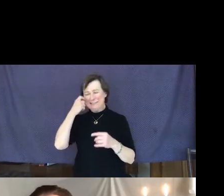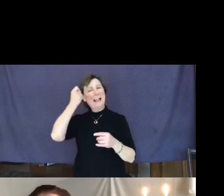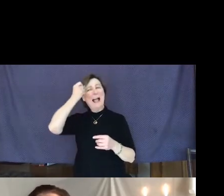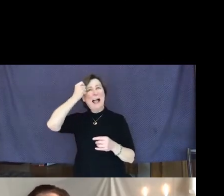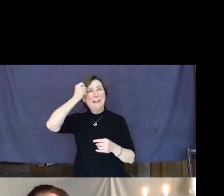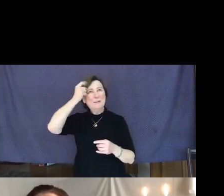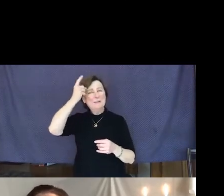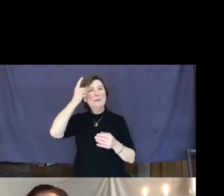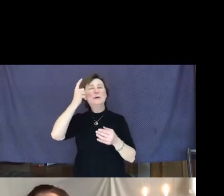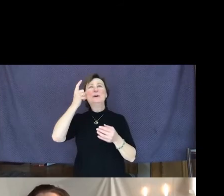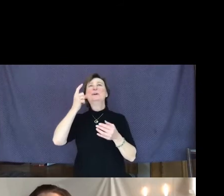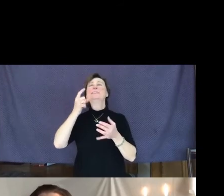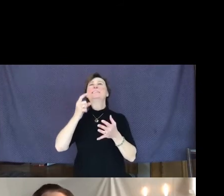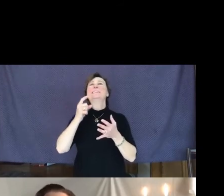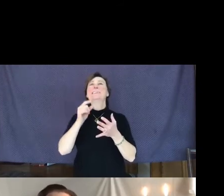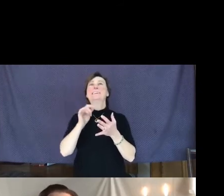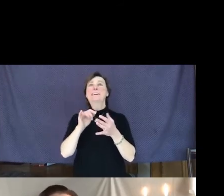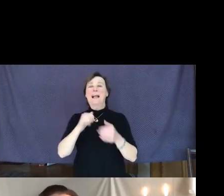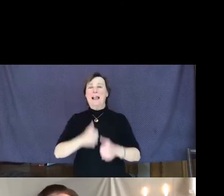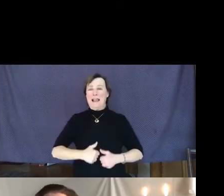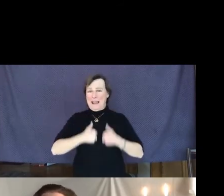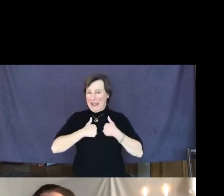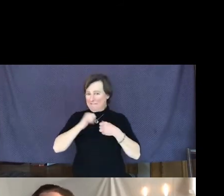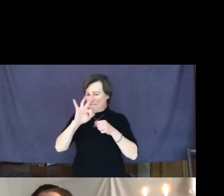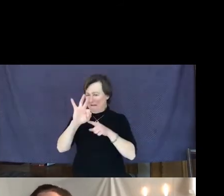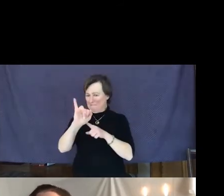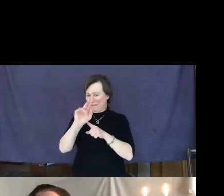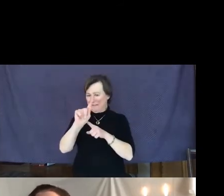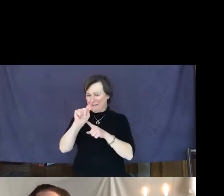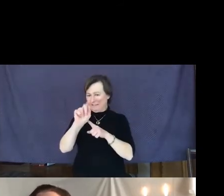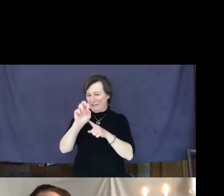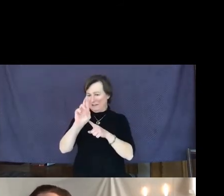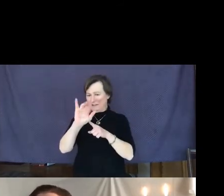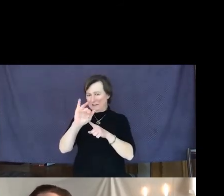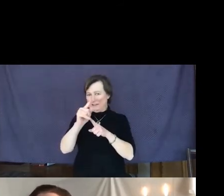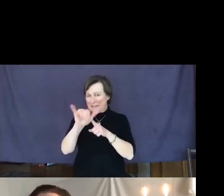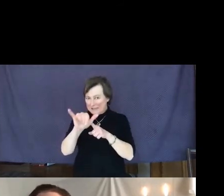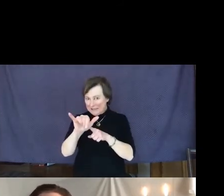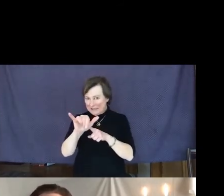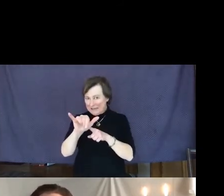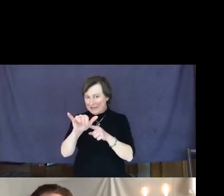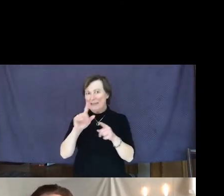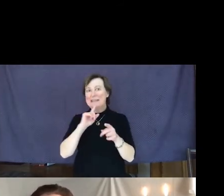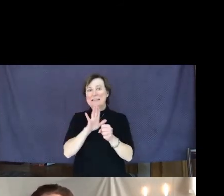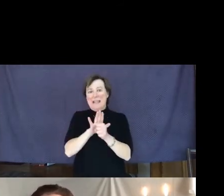that what a life of integrity was is to be enough in the present moment